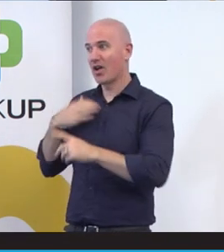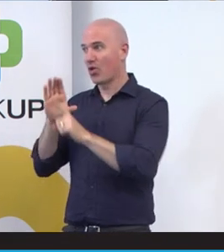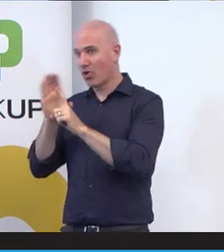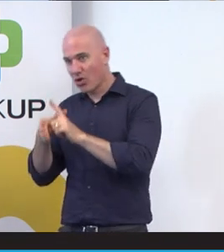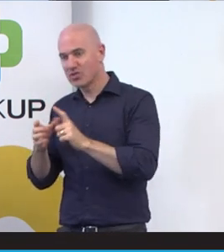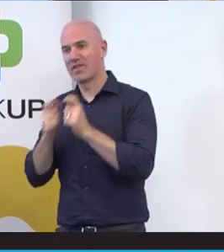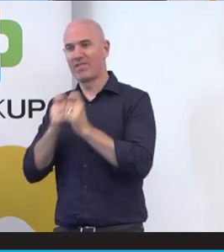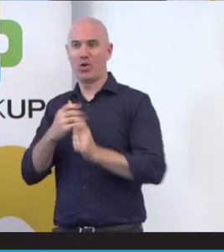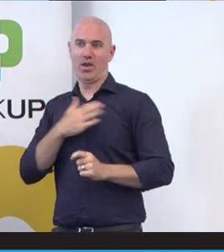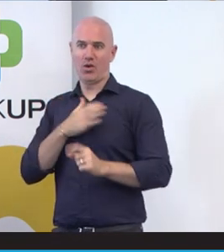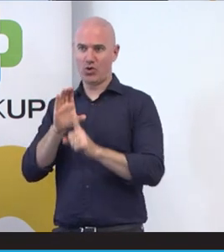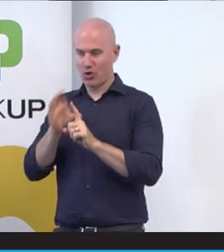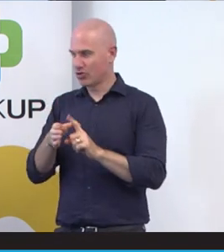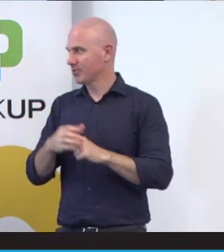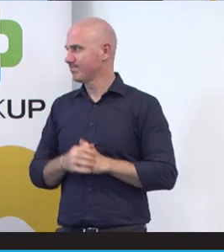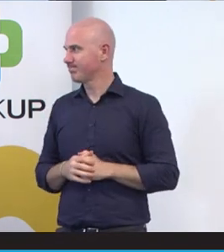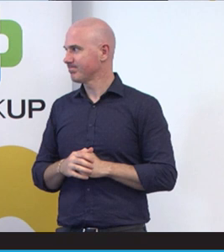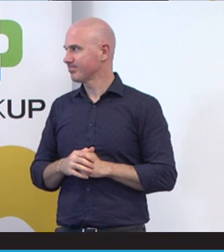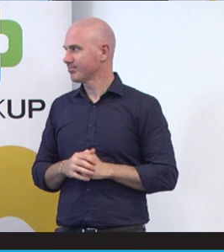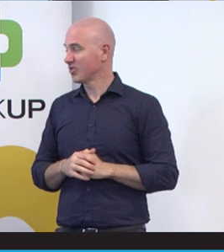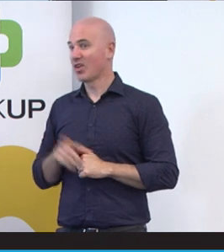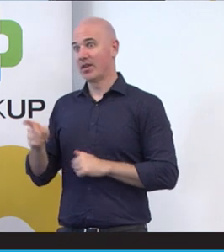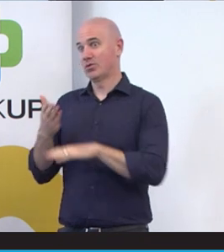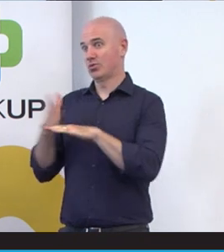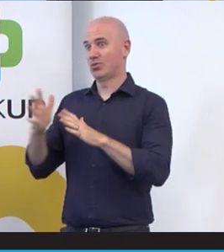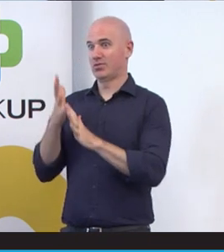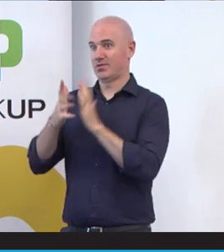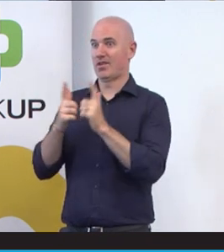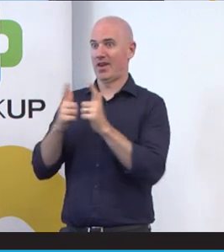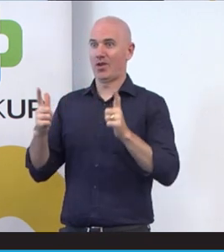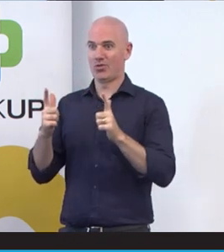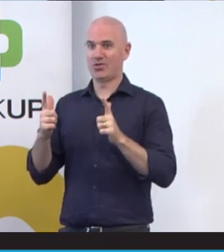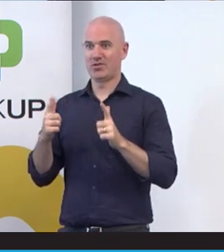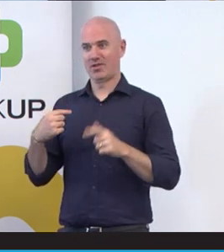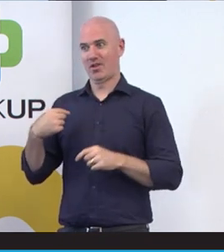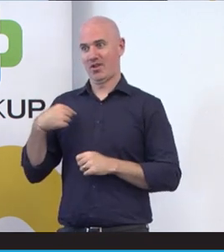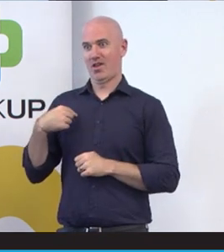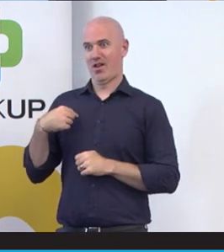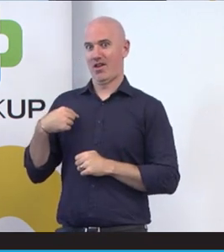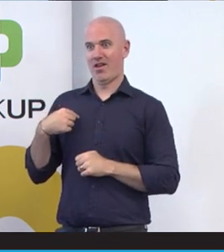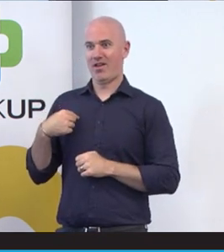culture so that the sign language, that I’ve been. I love that sign language,